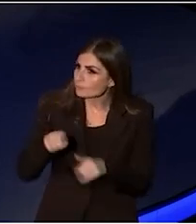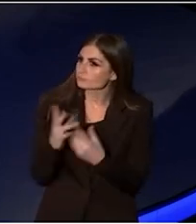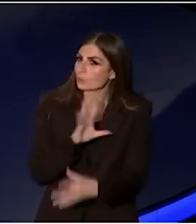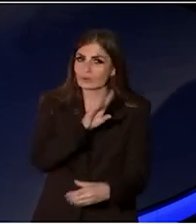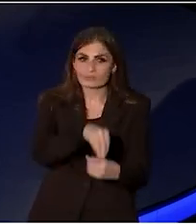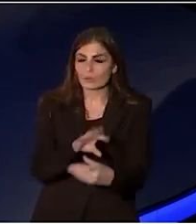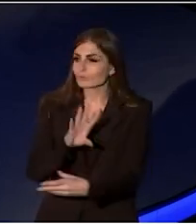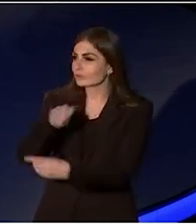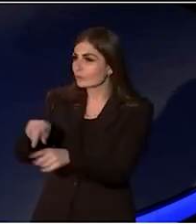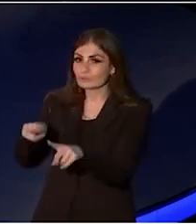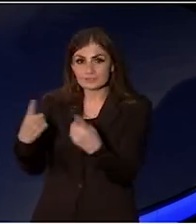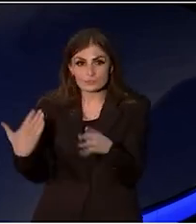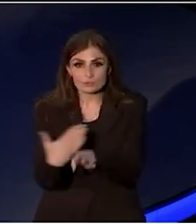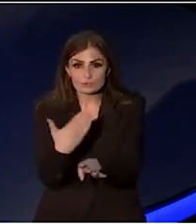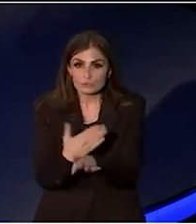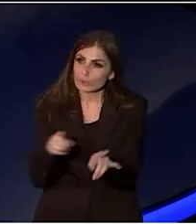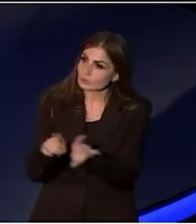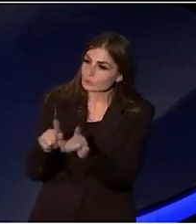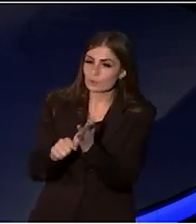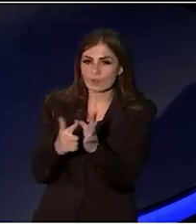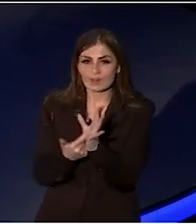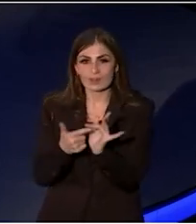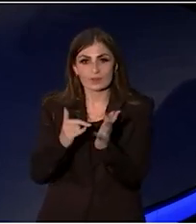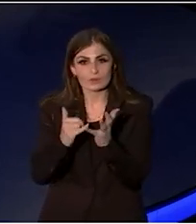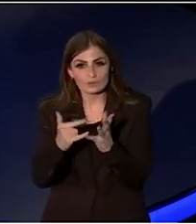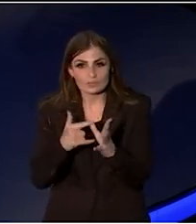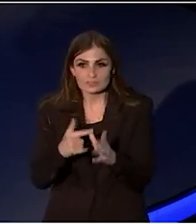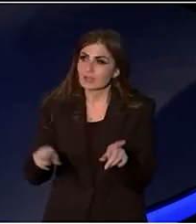within their Larissa Behrendt and of course Franchesca